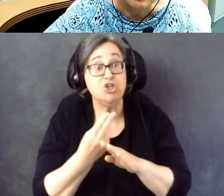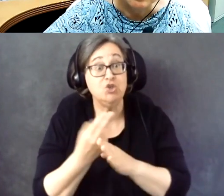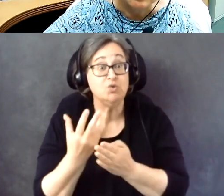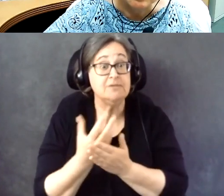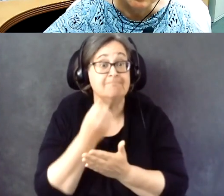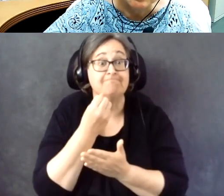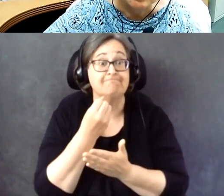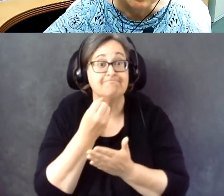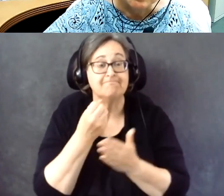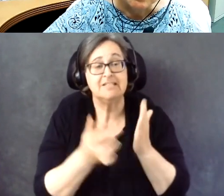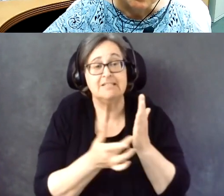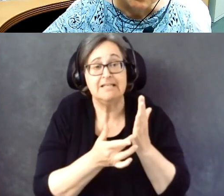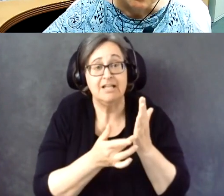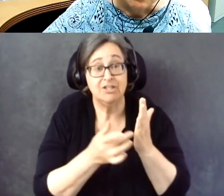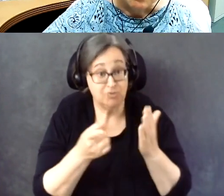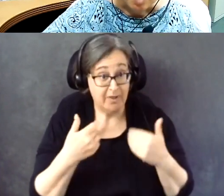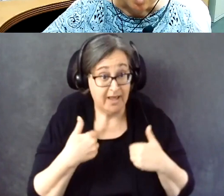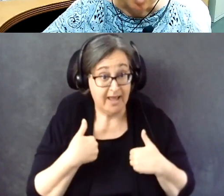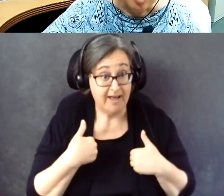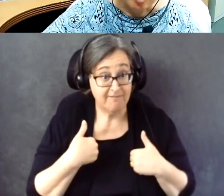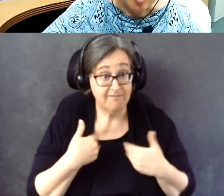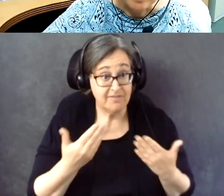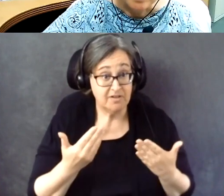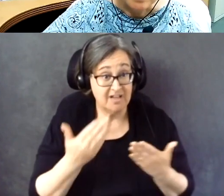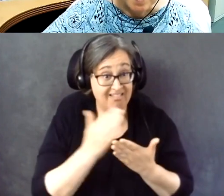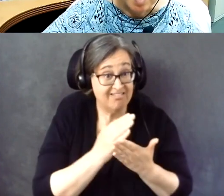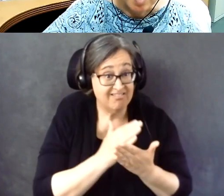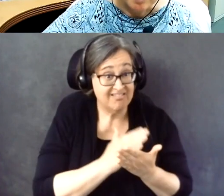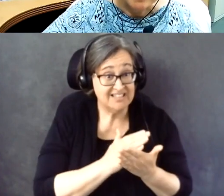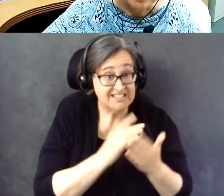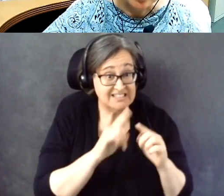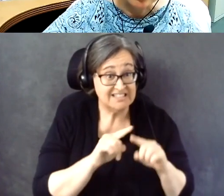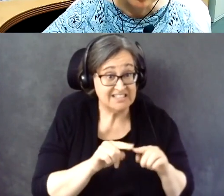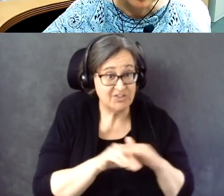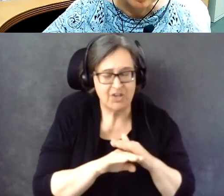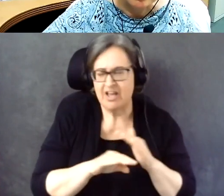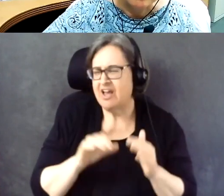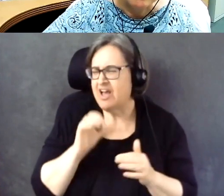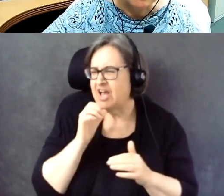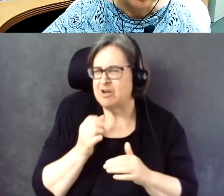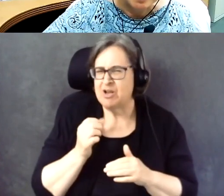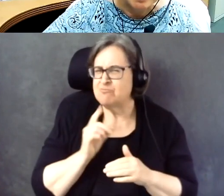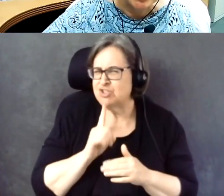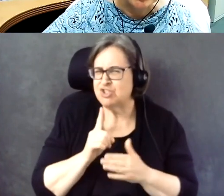I'm not sure what you're referring to.